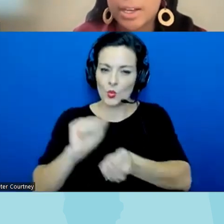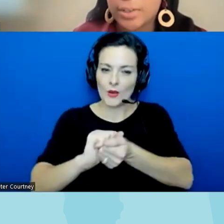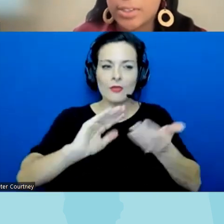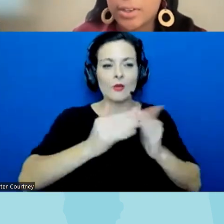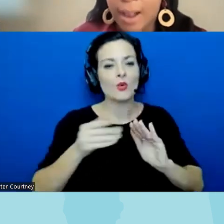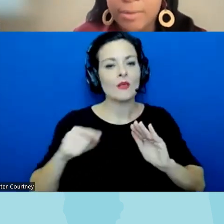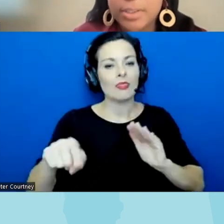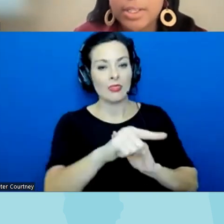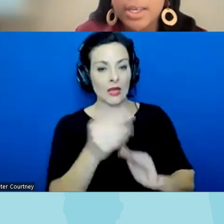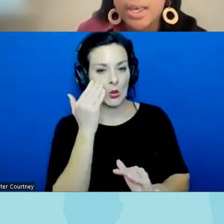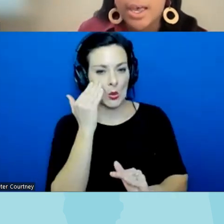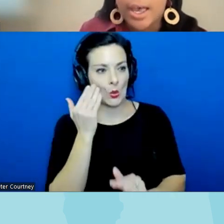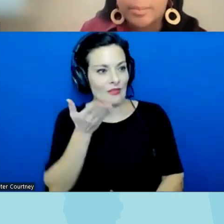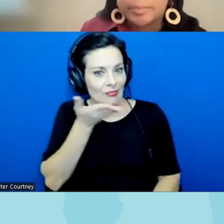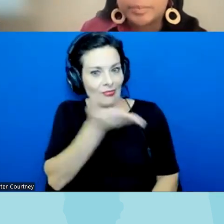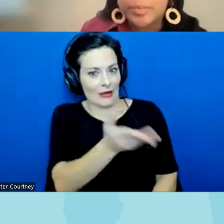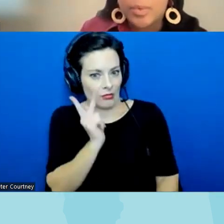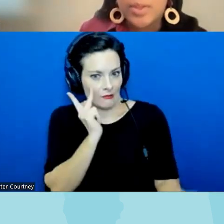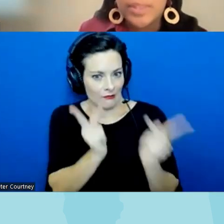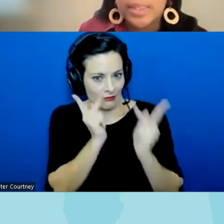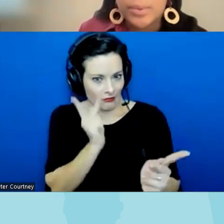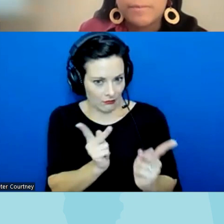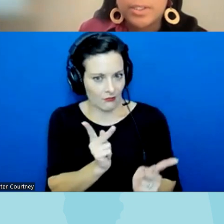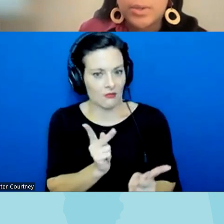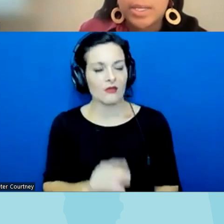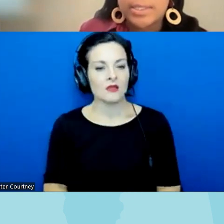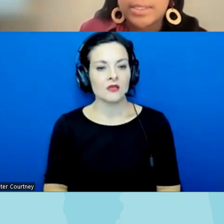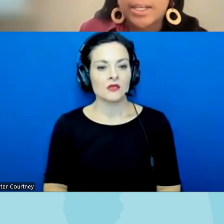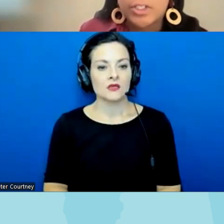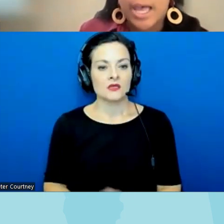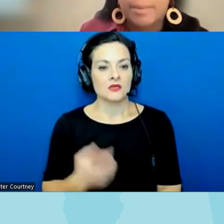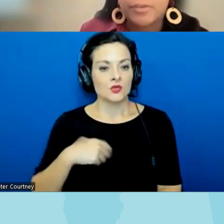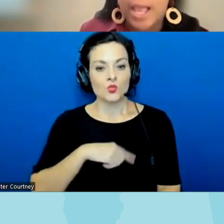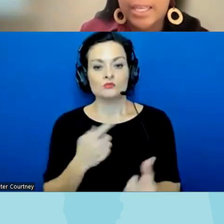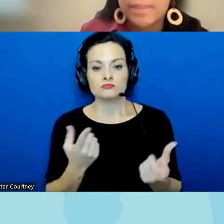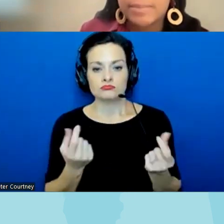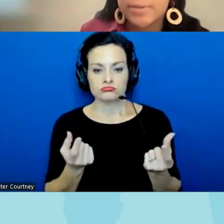ears to the ground um one thing that we've been doing is staying on top of tracking these bills